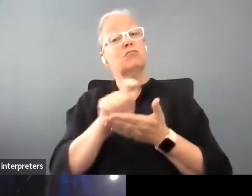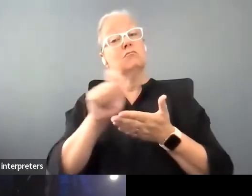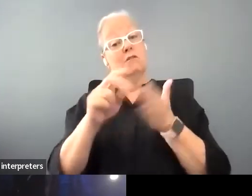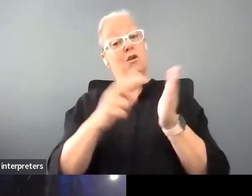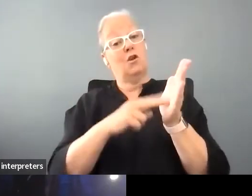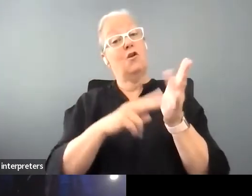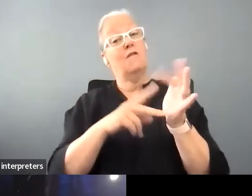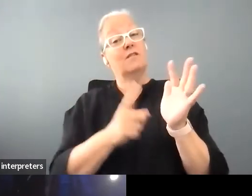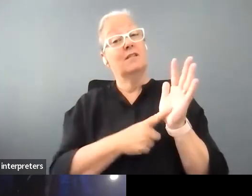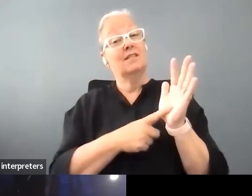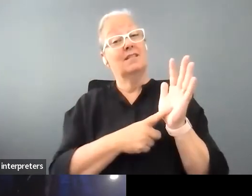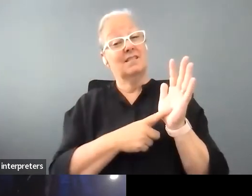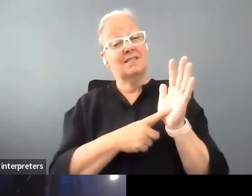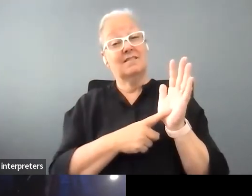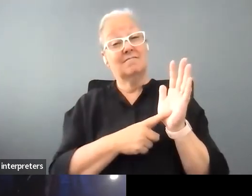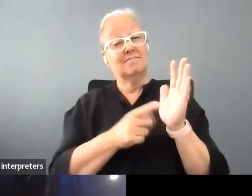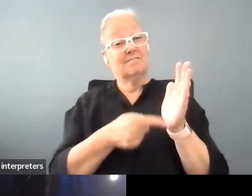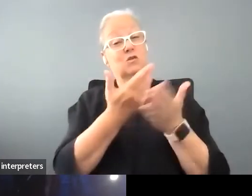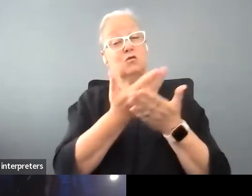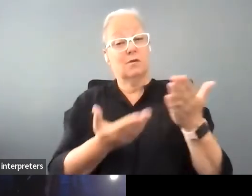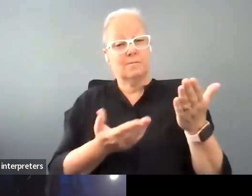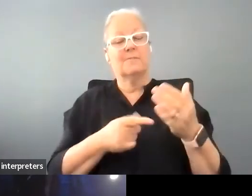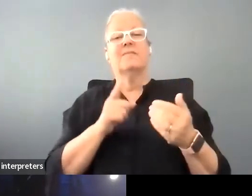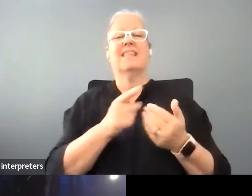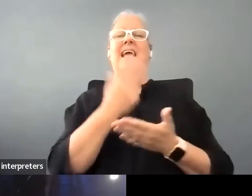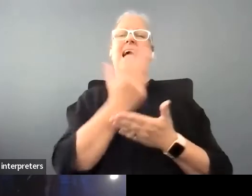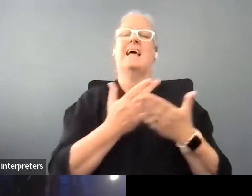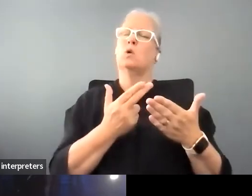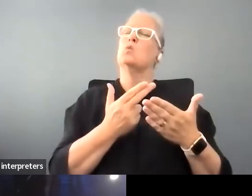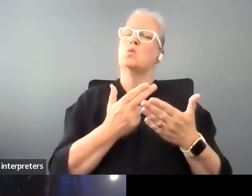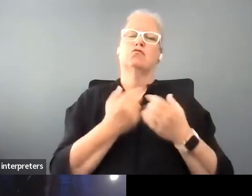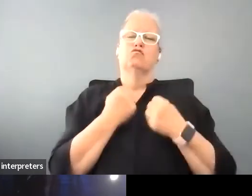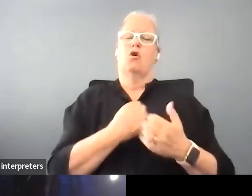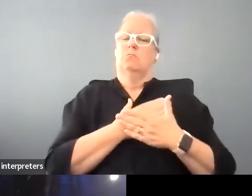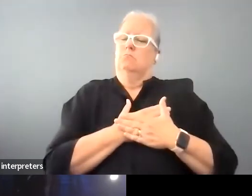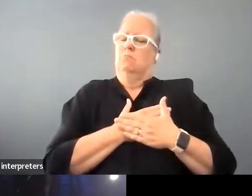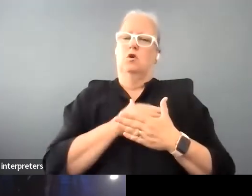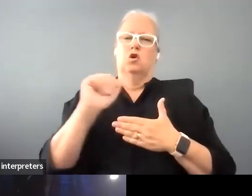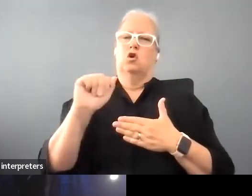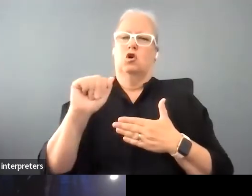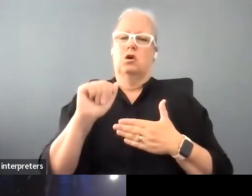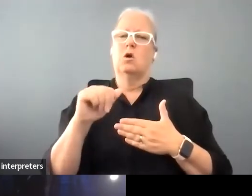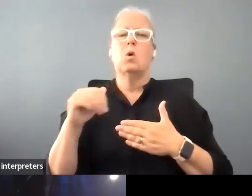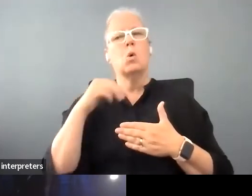so art, the arts meant a lot to her and it was a fabulous voice for her, for anybody